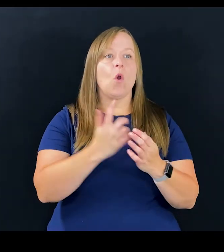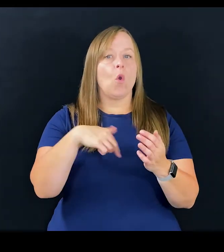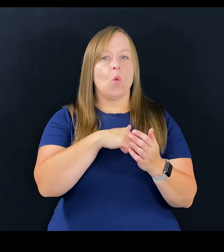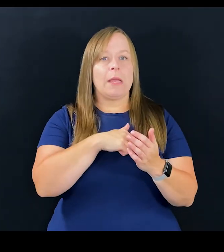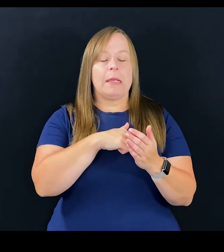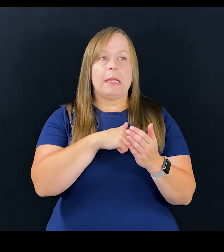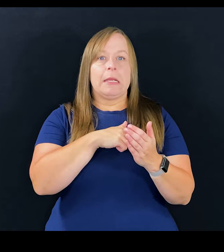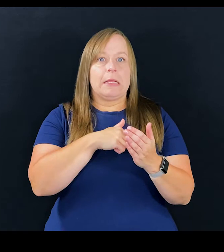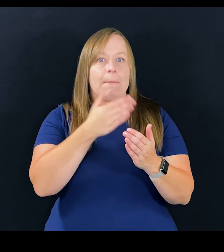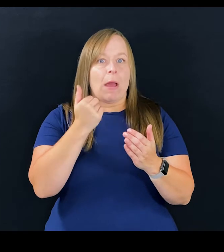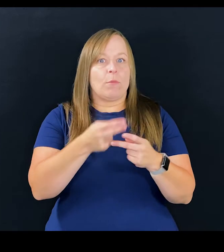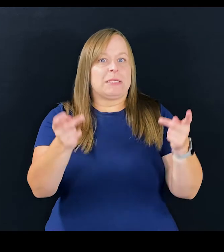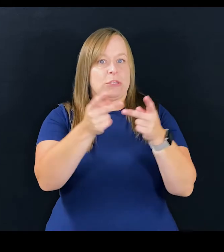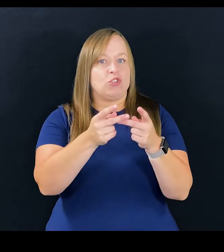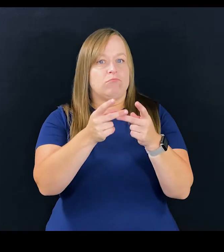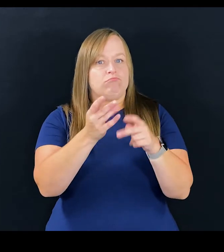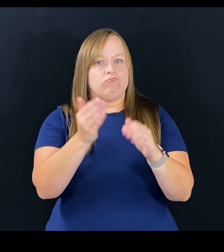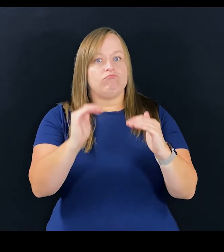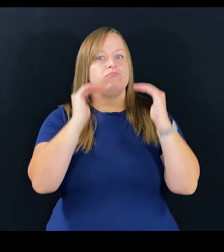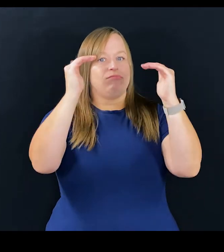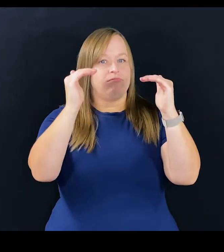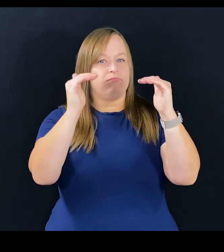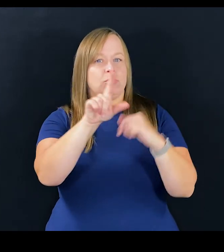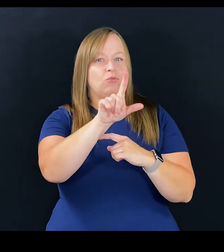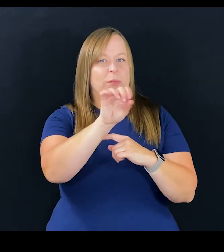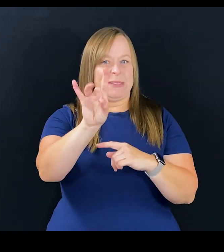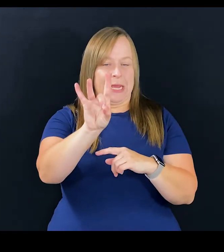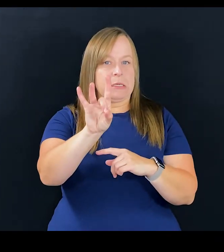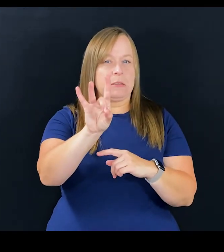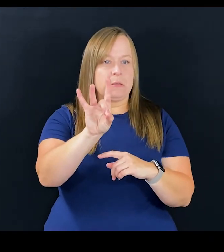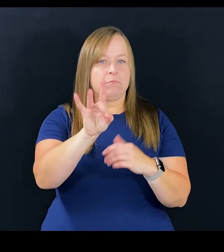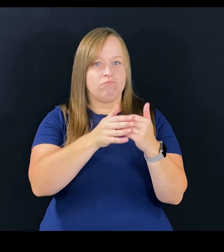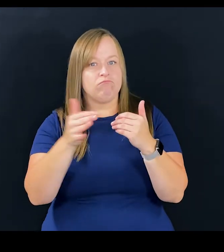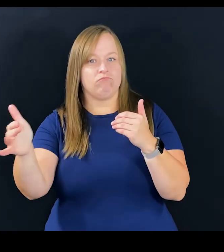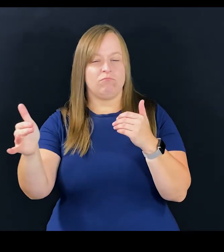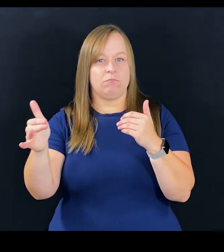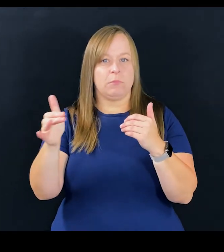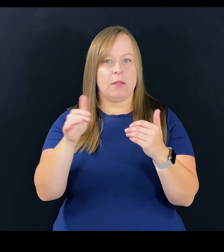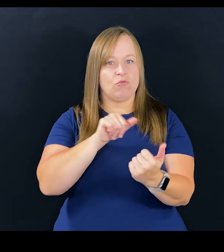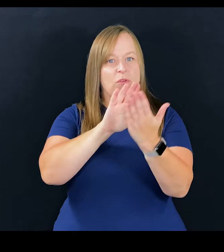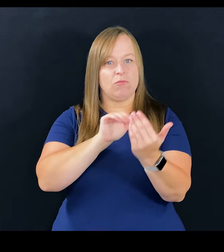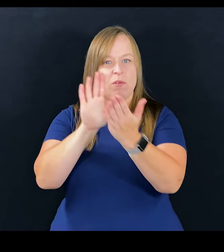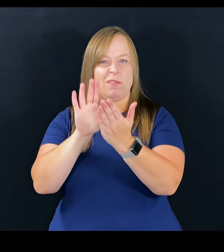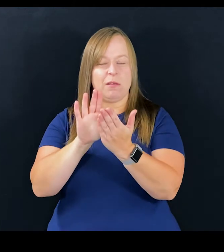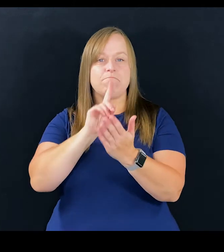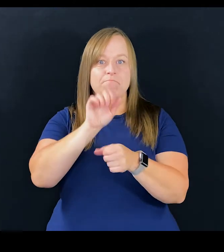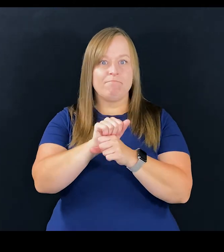So we're at least in a better position, post 2008 in getting to matters on the merits,